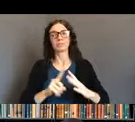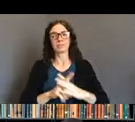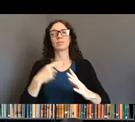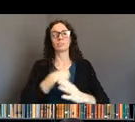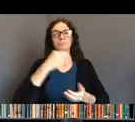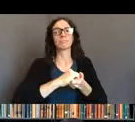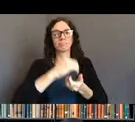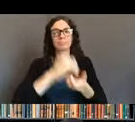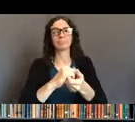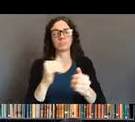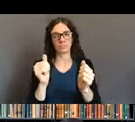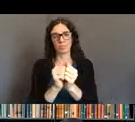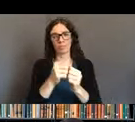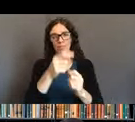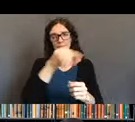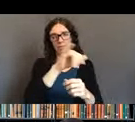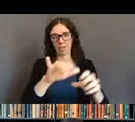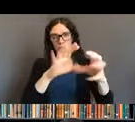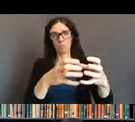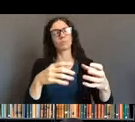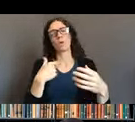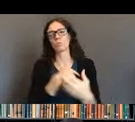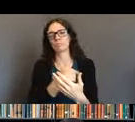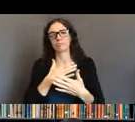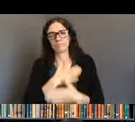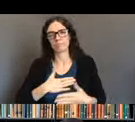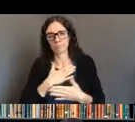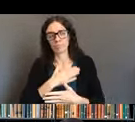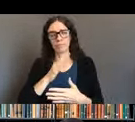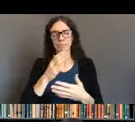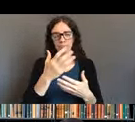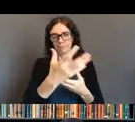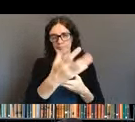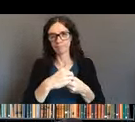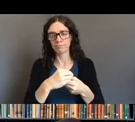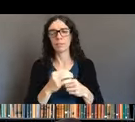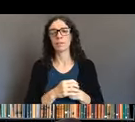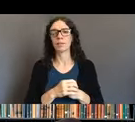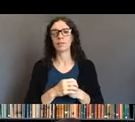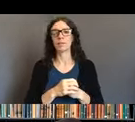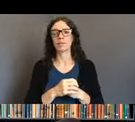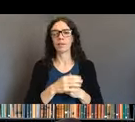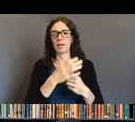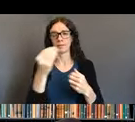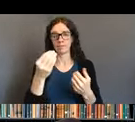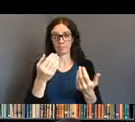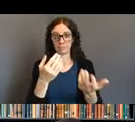and we so appreciate everything that they've done, and that they would come today and present.